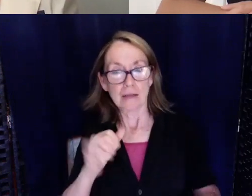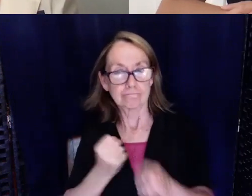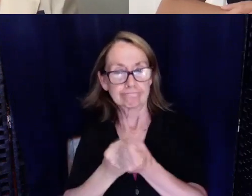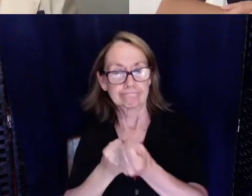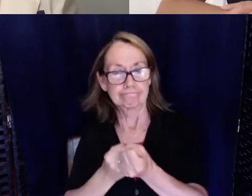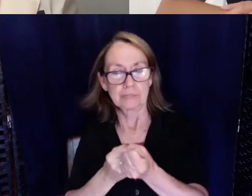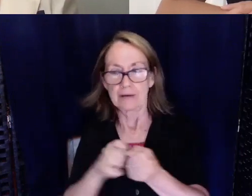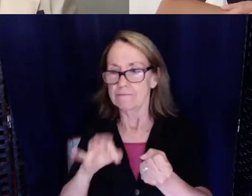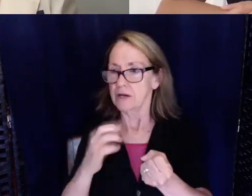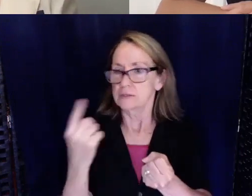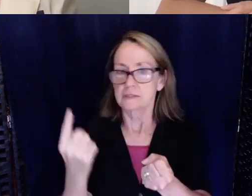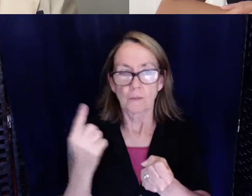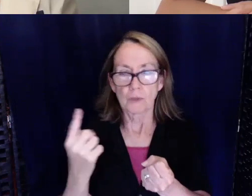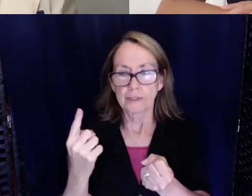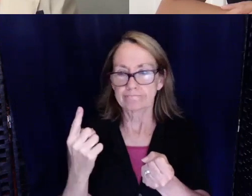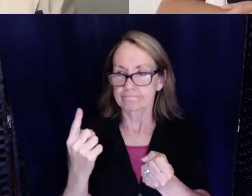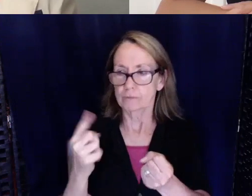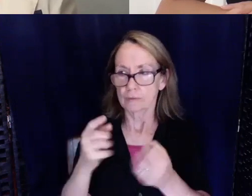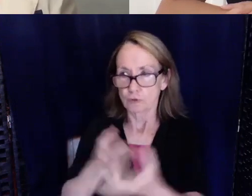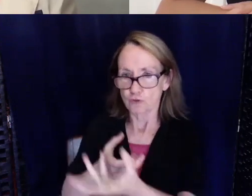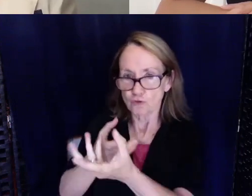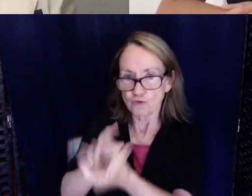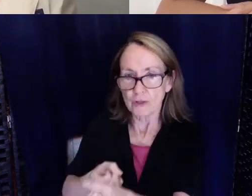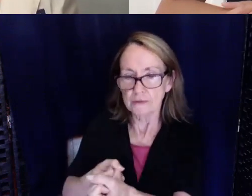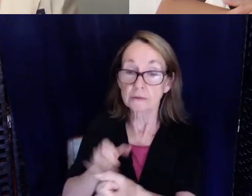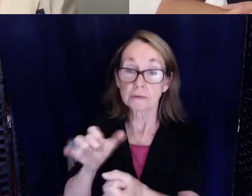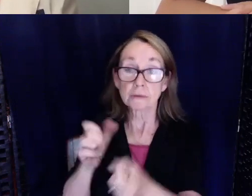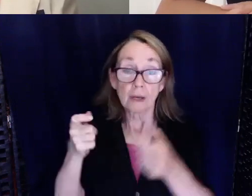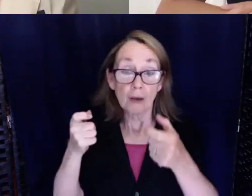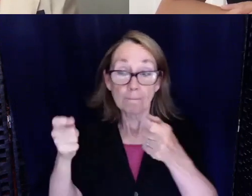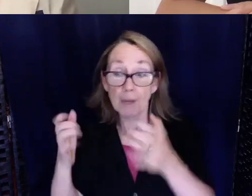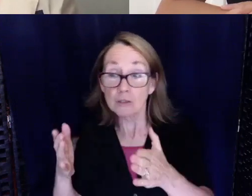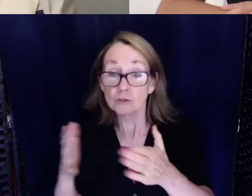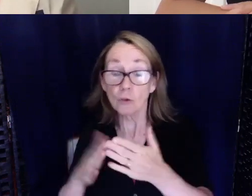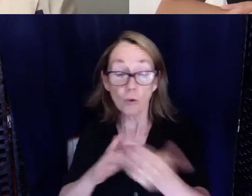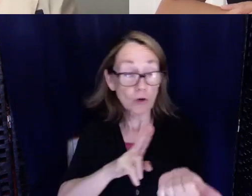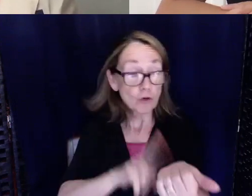like someone you can trust as a manager or your nursing supervisor or maybe